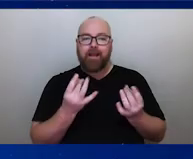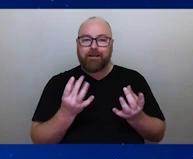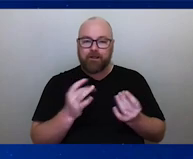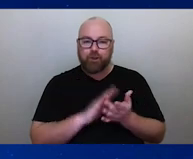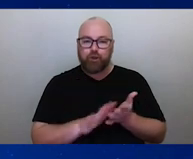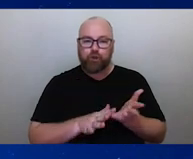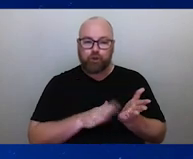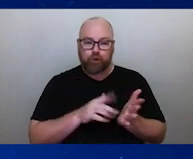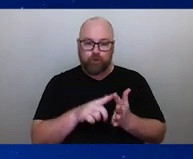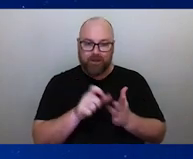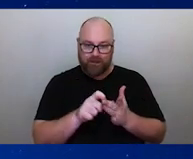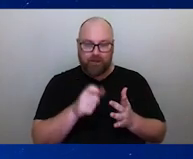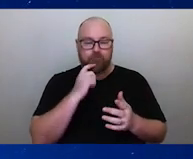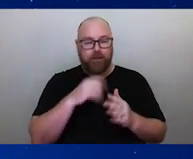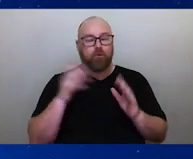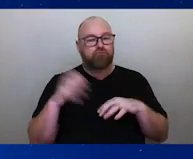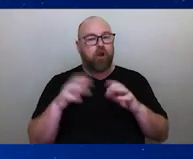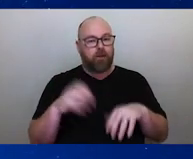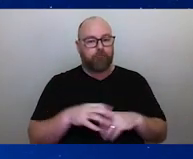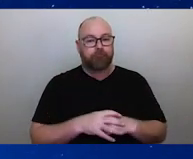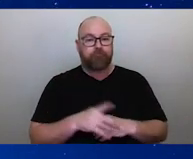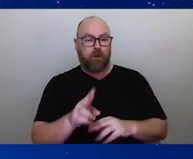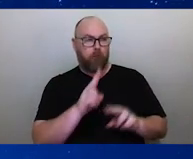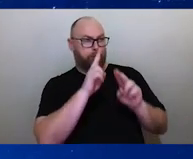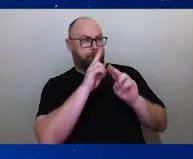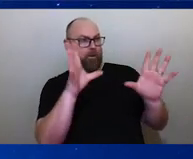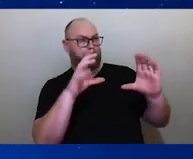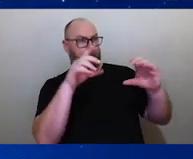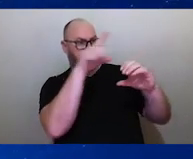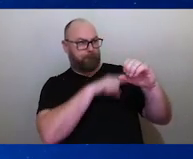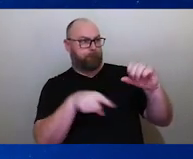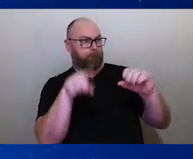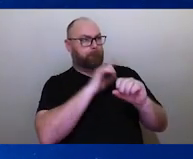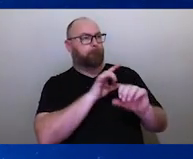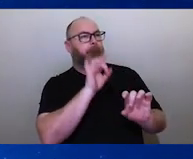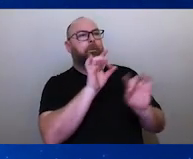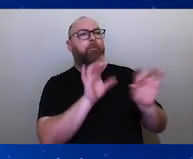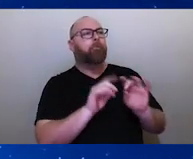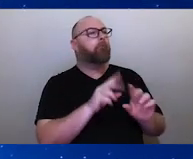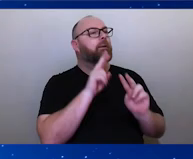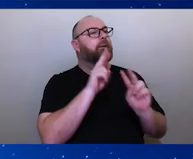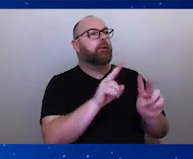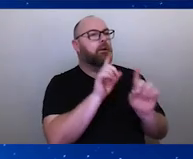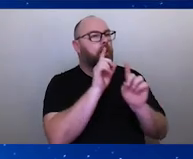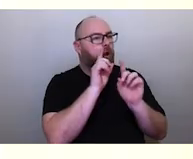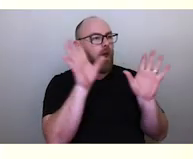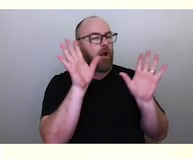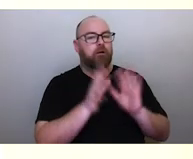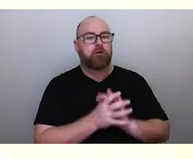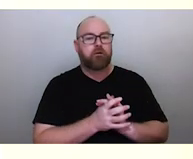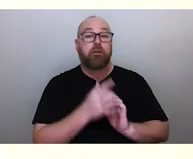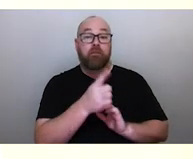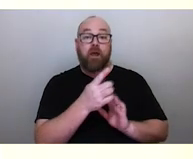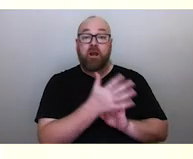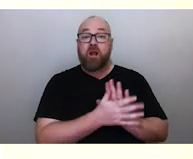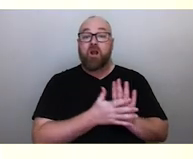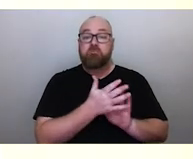But if you're looking at it's very clear and very crisp, you can see many distinct stars inside that halo, that means there's not a lot of humidity,